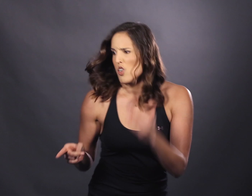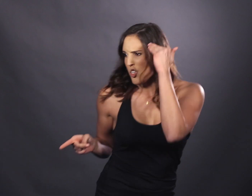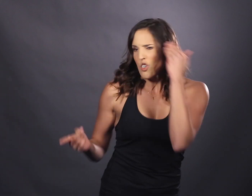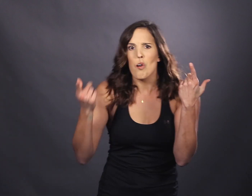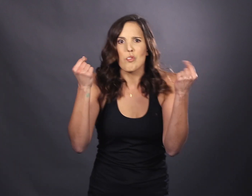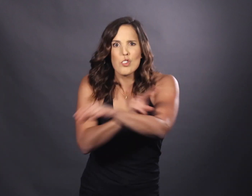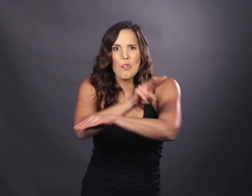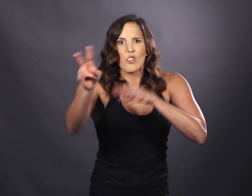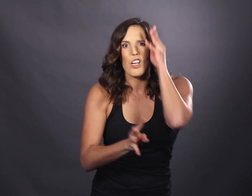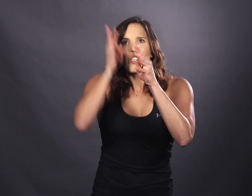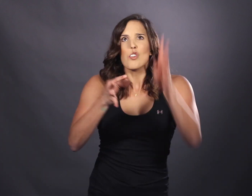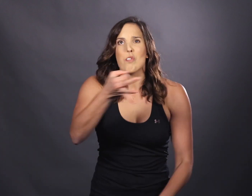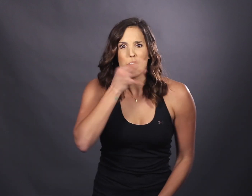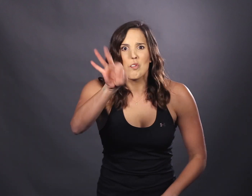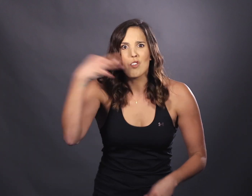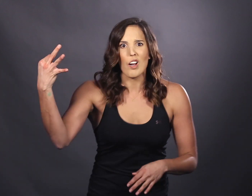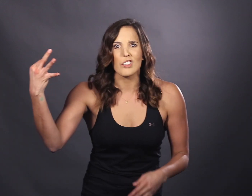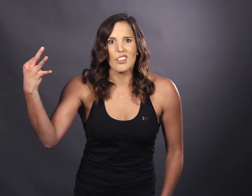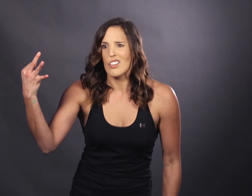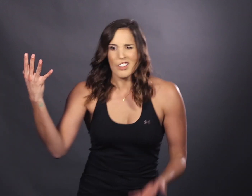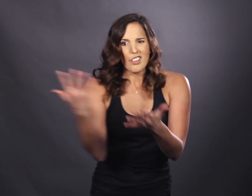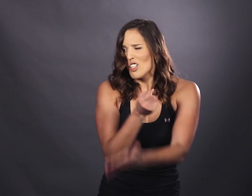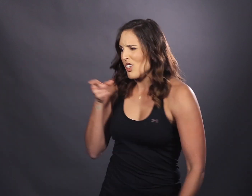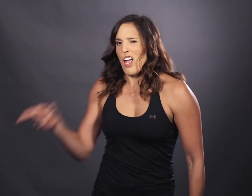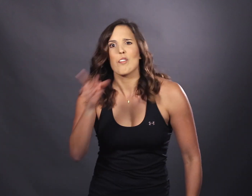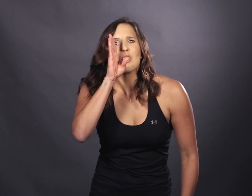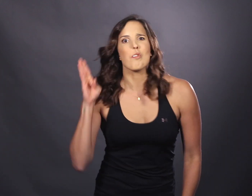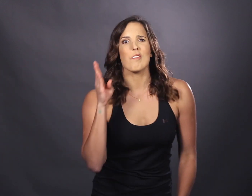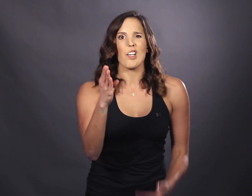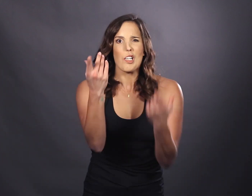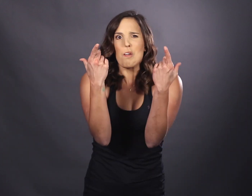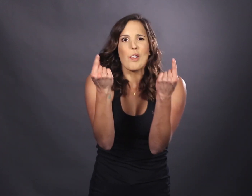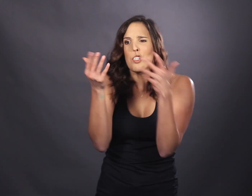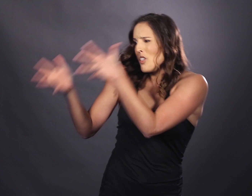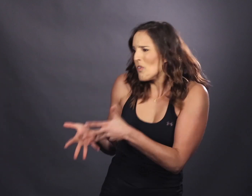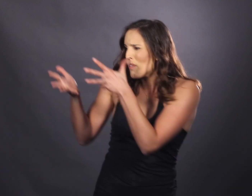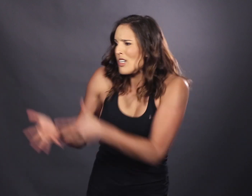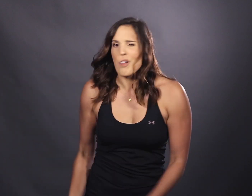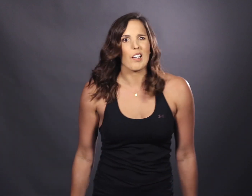Sir, he knows what to do in a trench Ingenuitive and fluent in French, Sir, you're gonna have to use him eventually What's he gonna do on the bench?